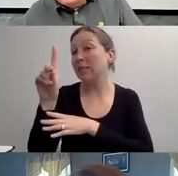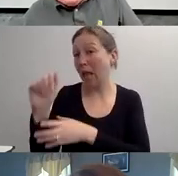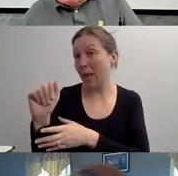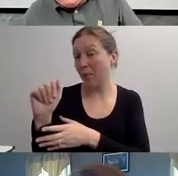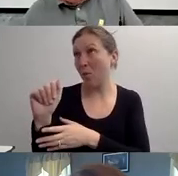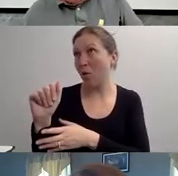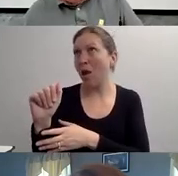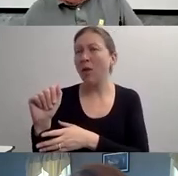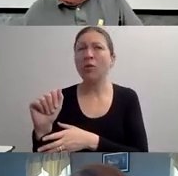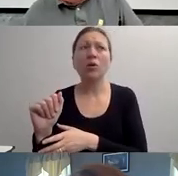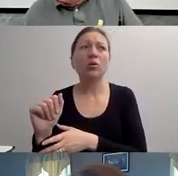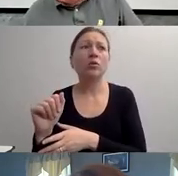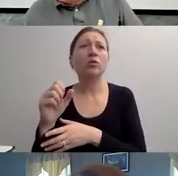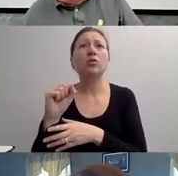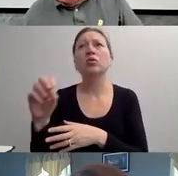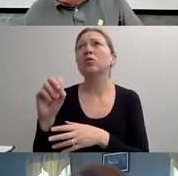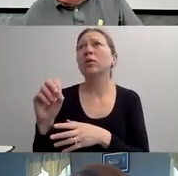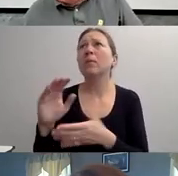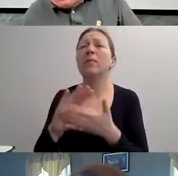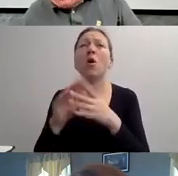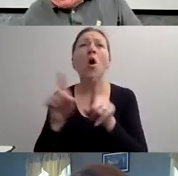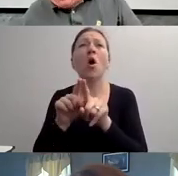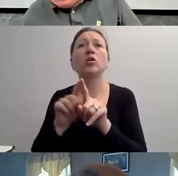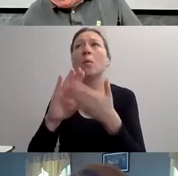YOU'RE PROTECTING SOCIETY FROM DISABILITY."